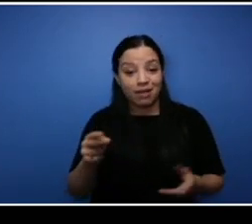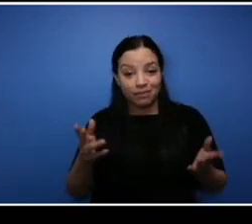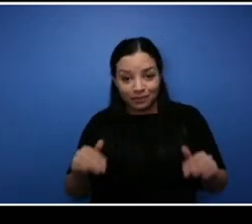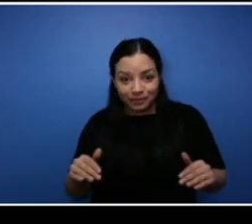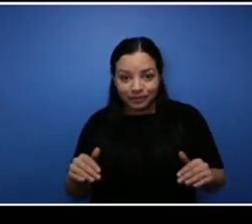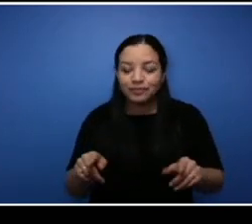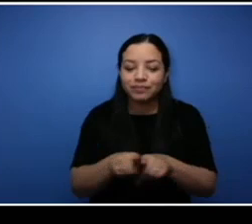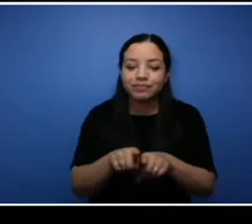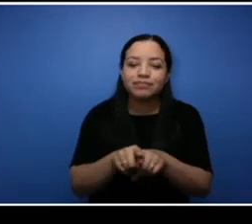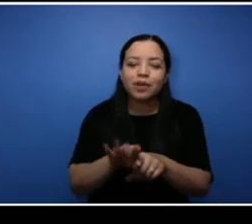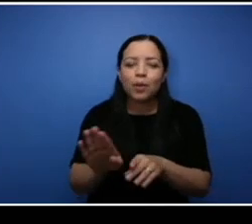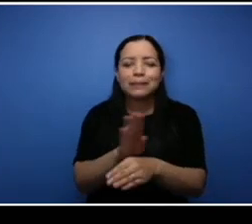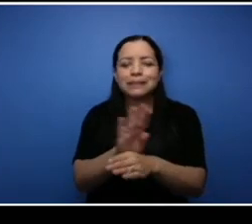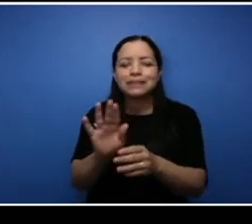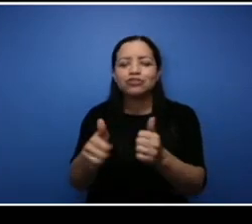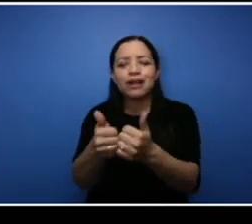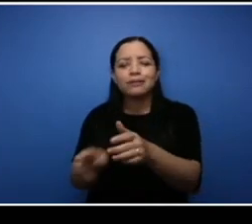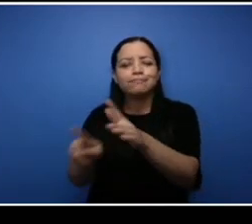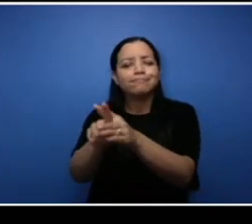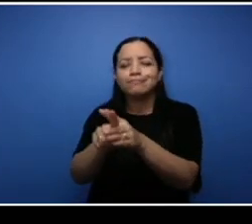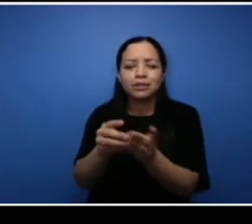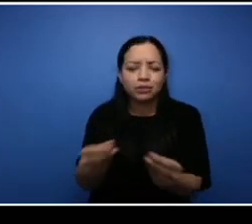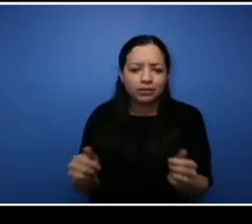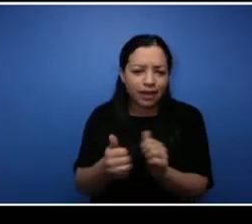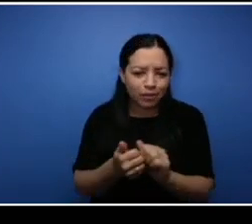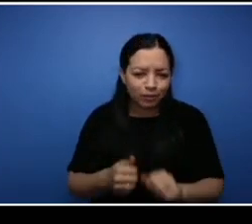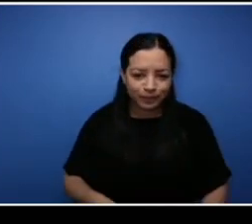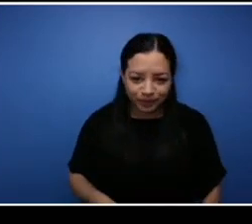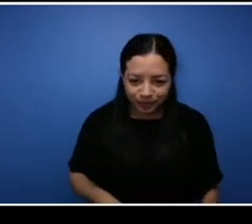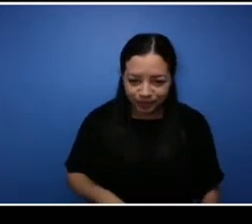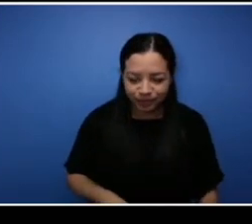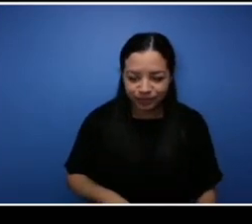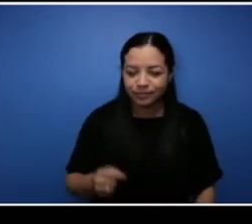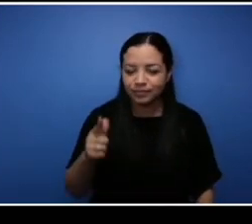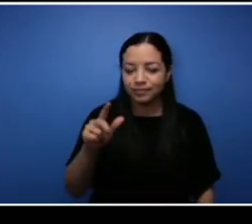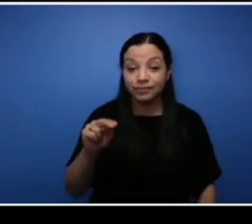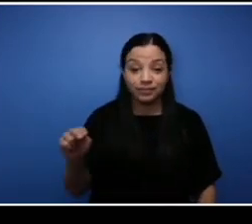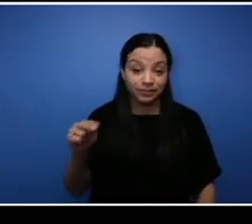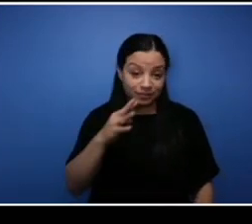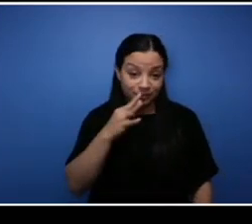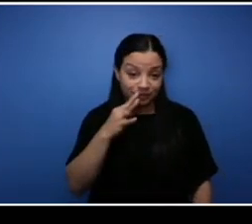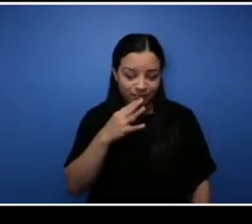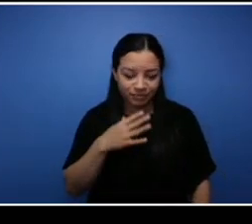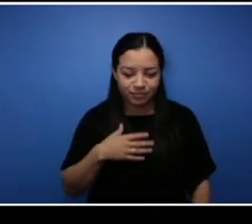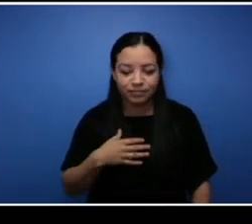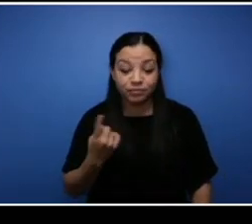business and how did you overcome it? One of the challenges I had is basically as we